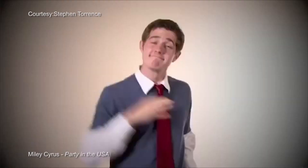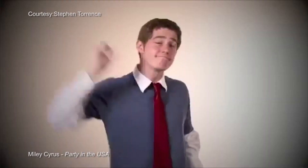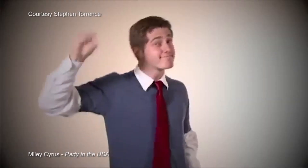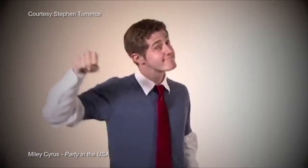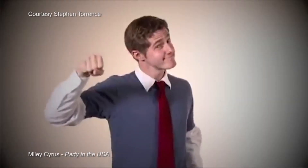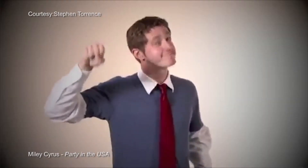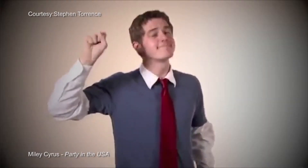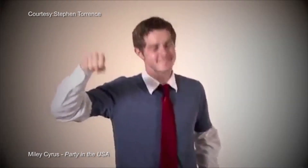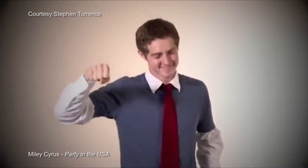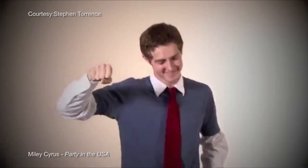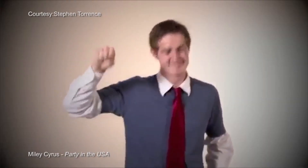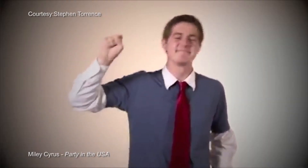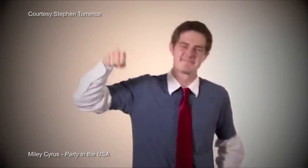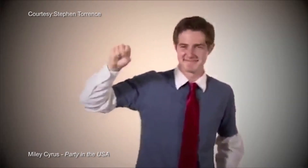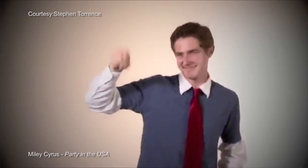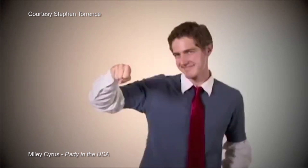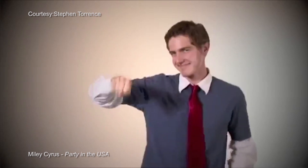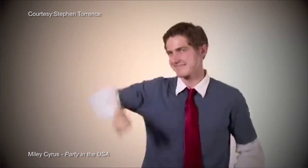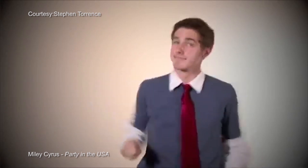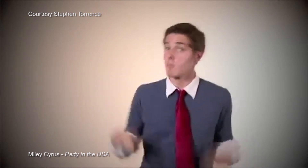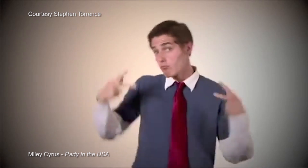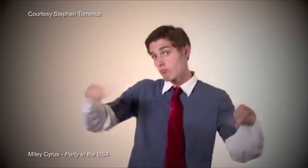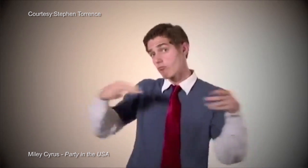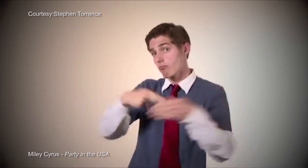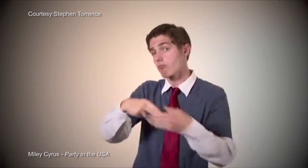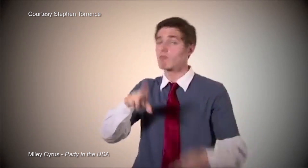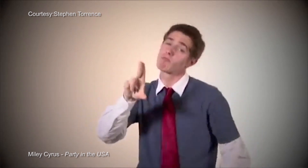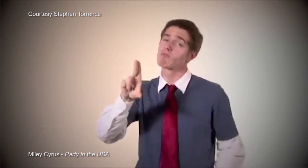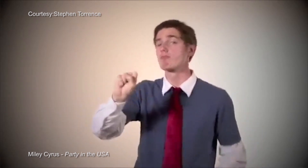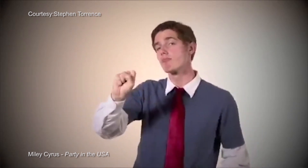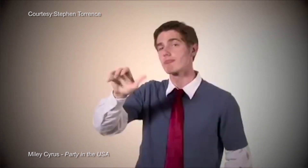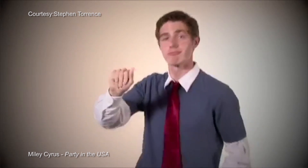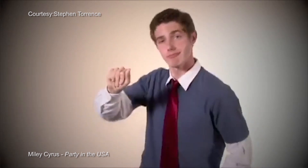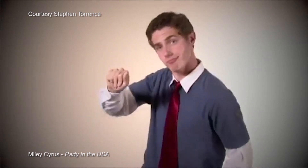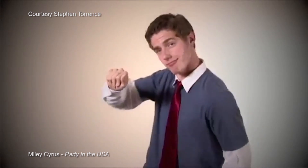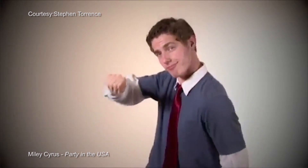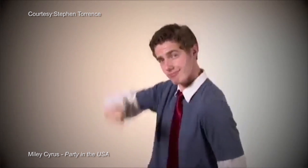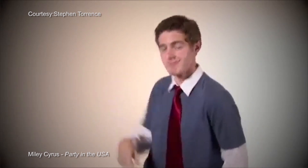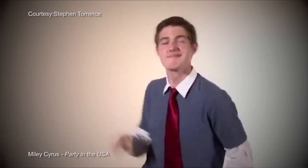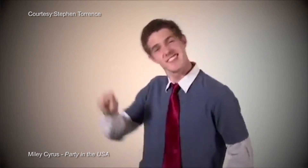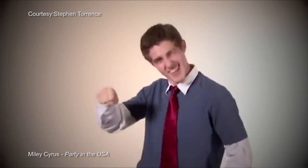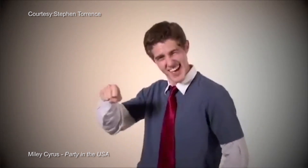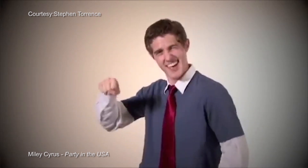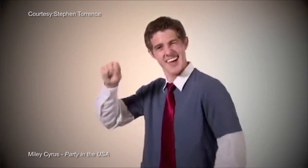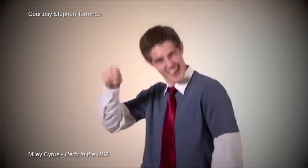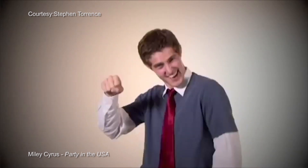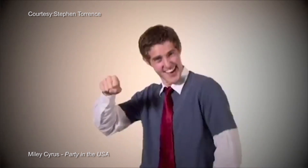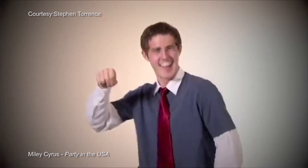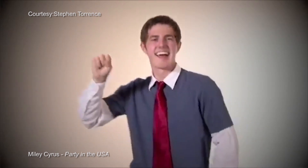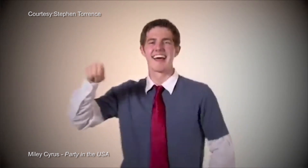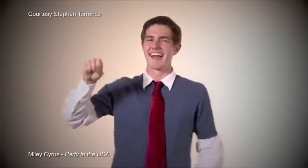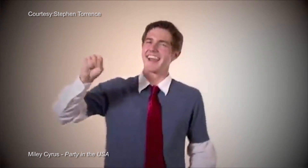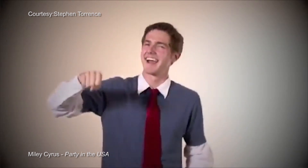Party in the USA